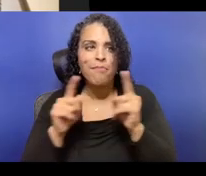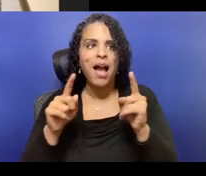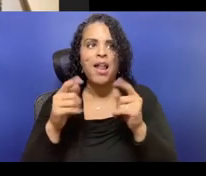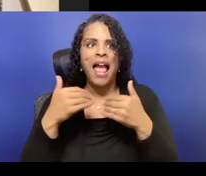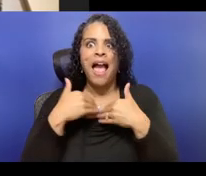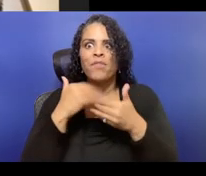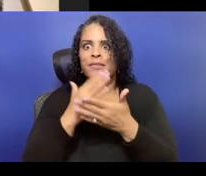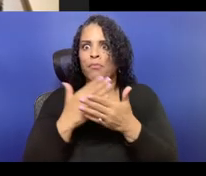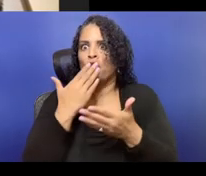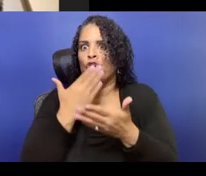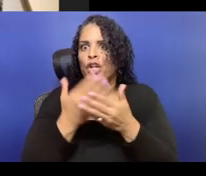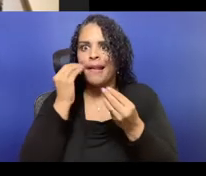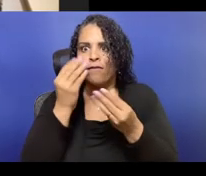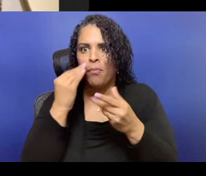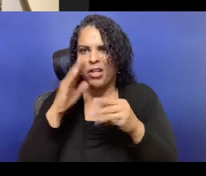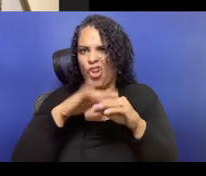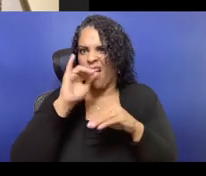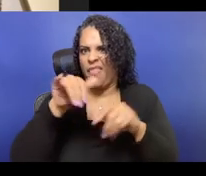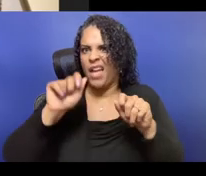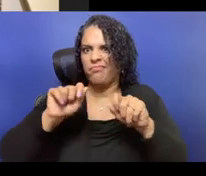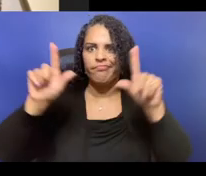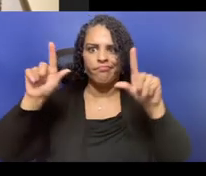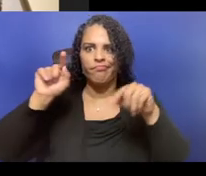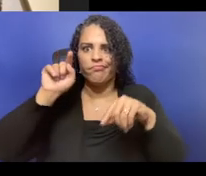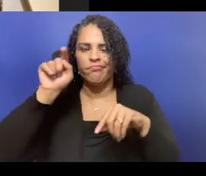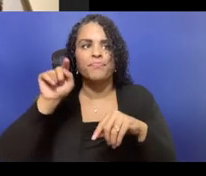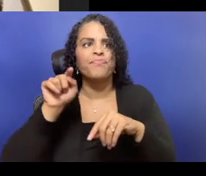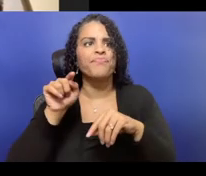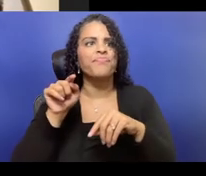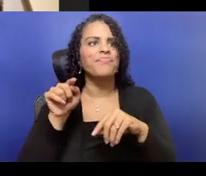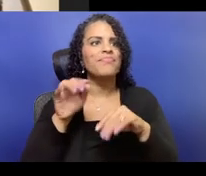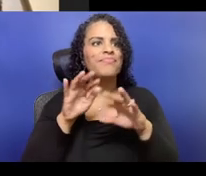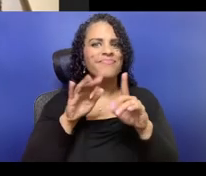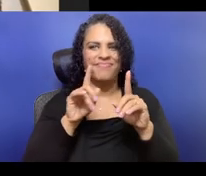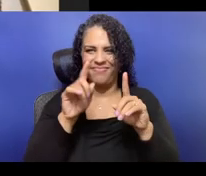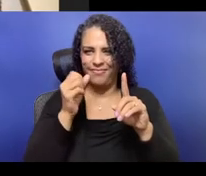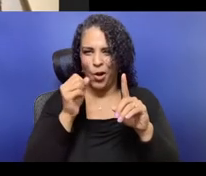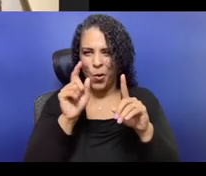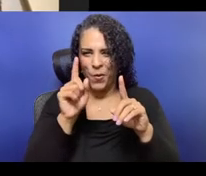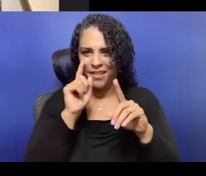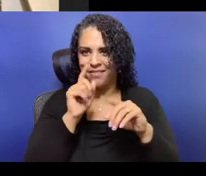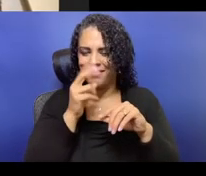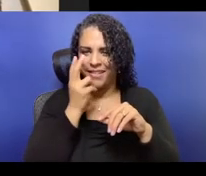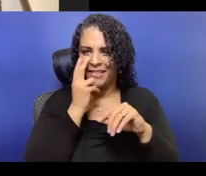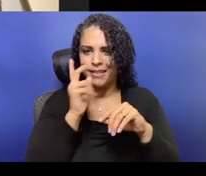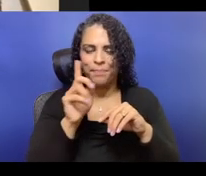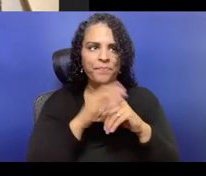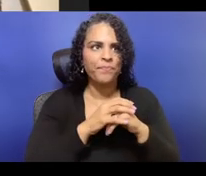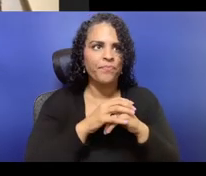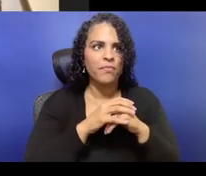is really that going line by line in terms of where the money's coming from and who it's going to and having a conversation